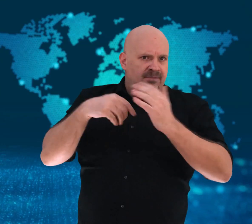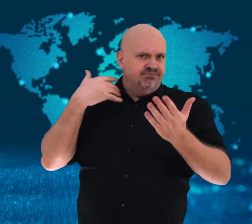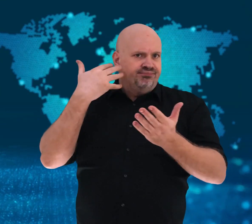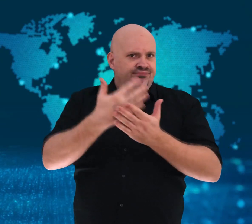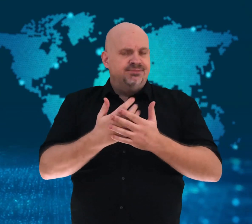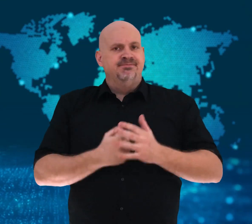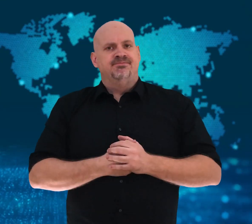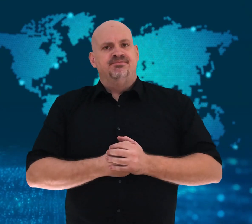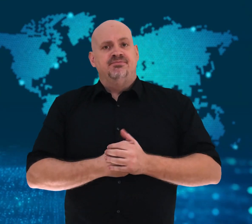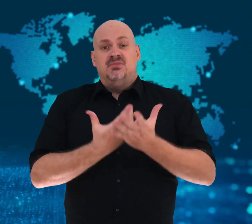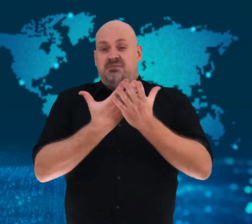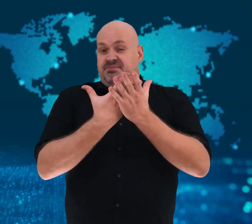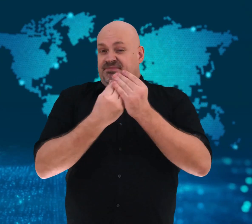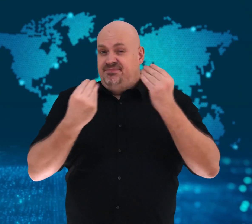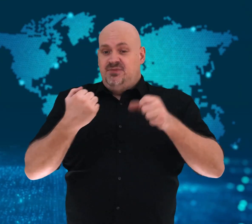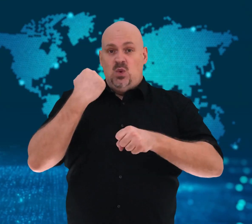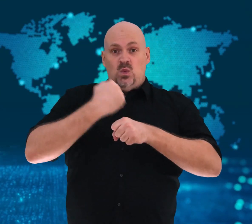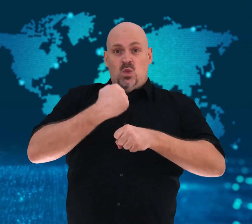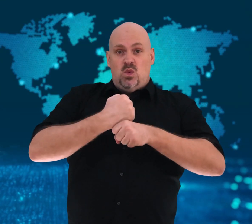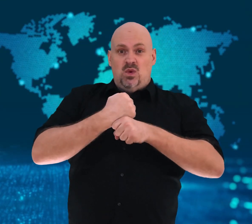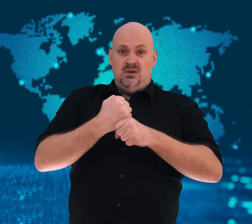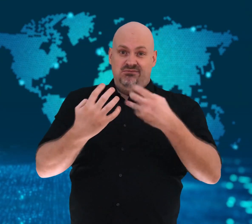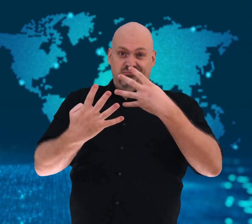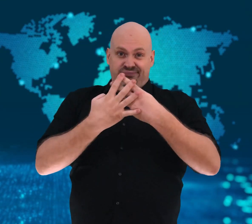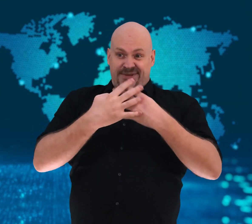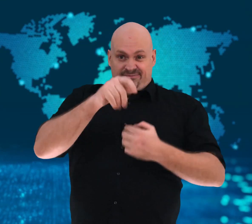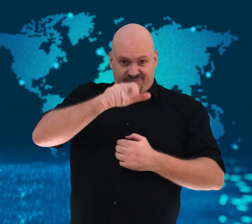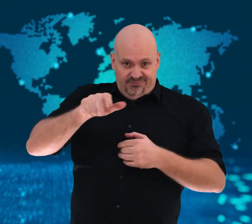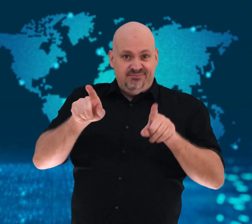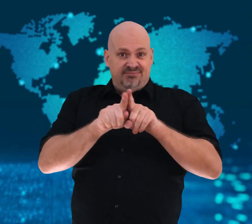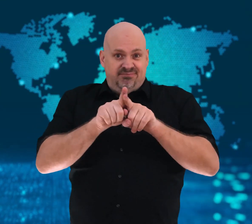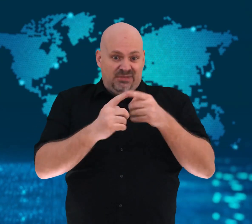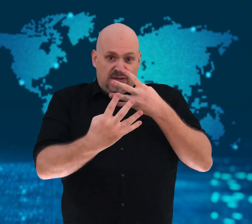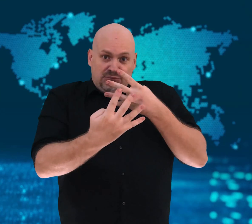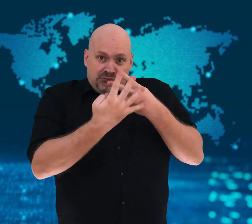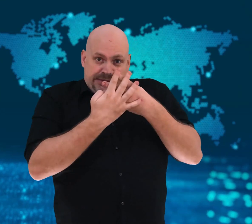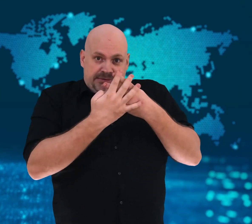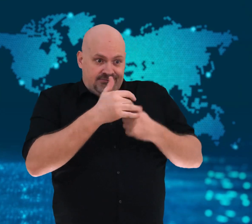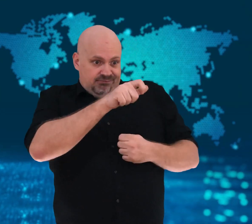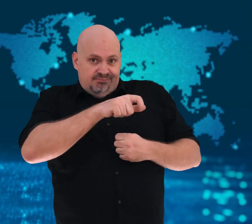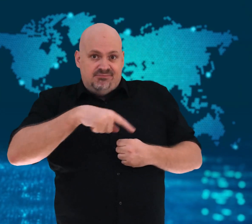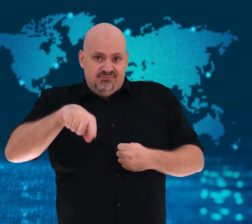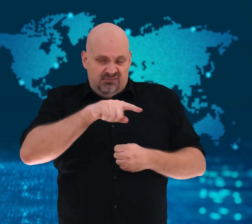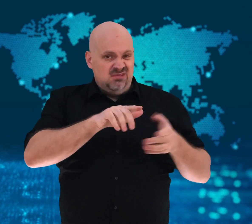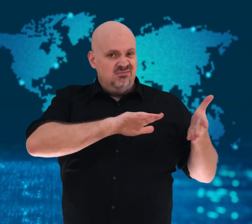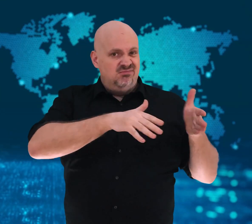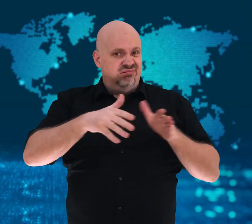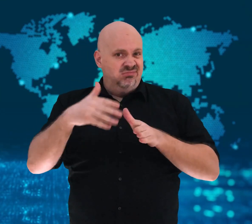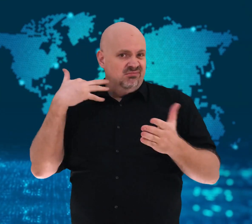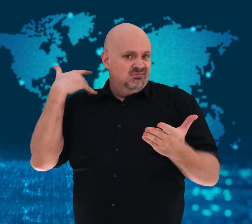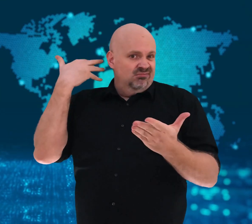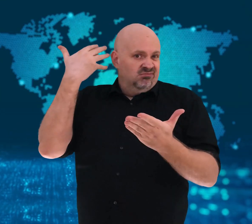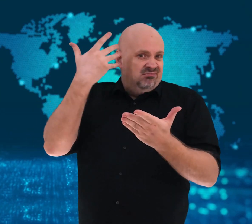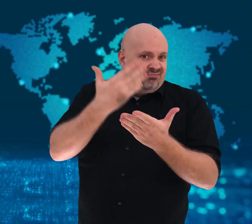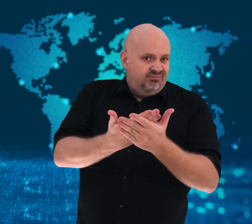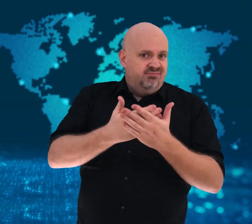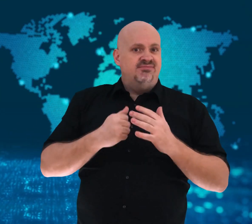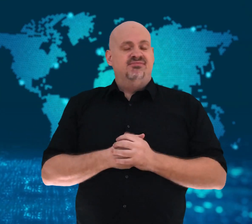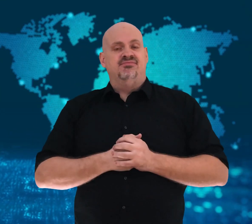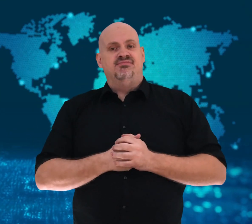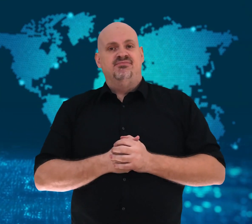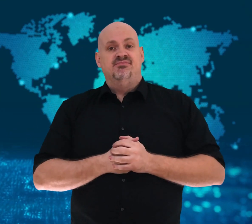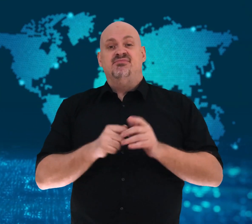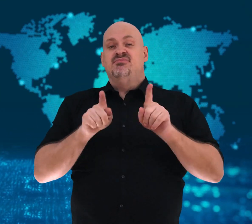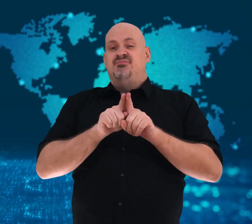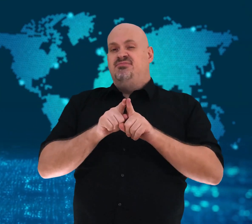Many prison guards and prisoners have died during the attacks to